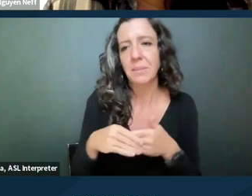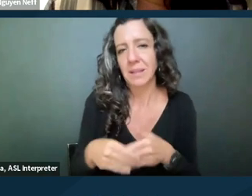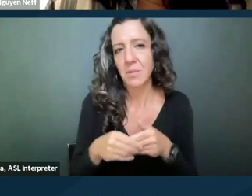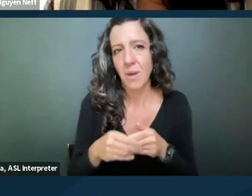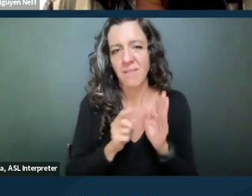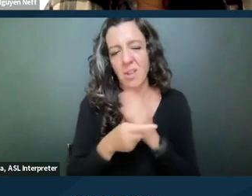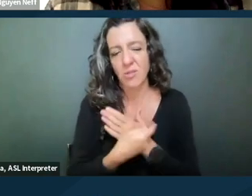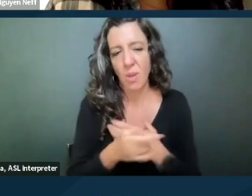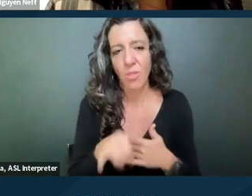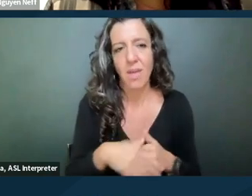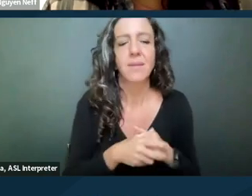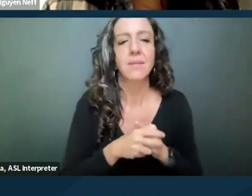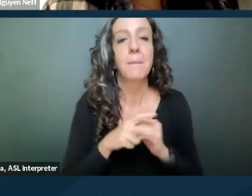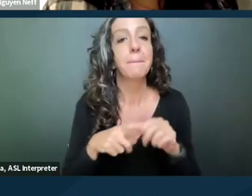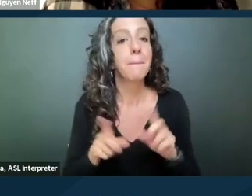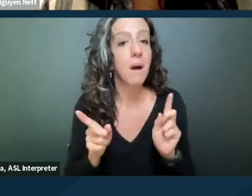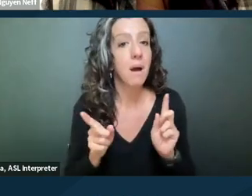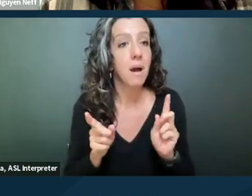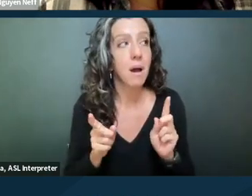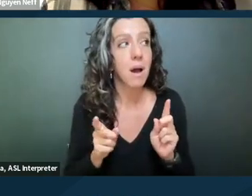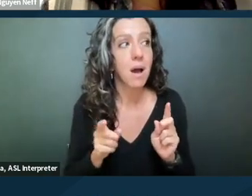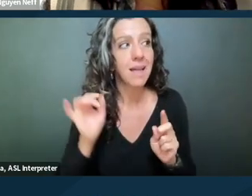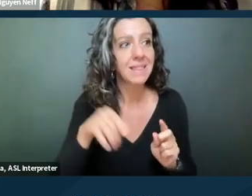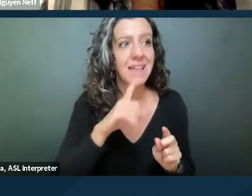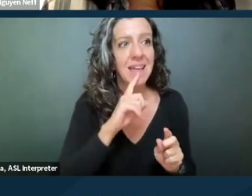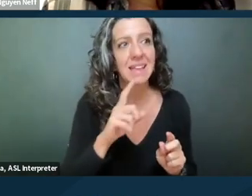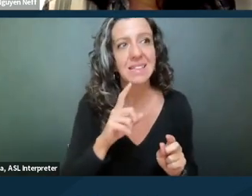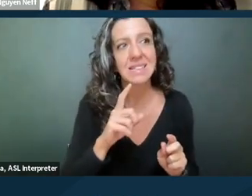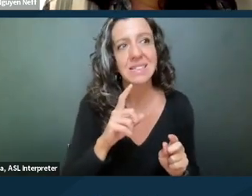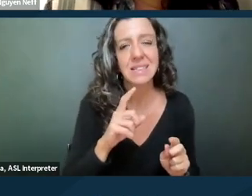but that is sort of the kind of thing, there isn't a bright line rule about that.